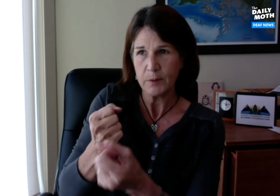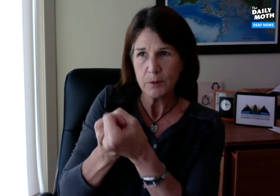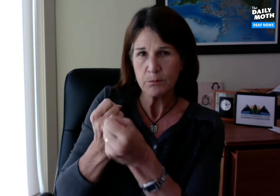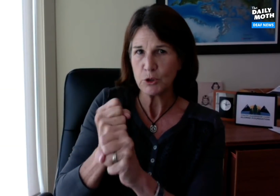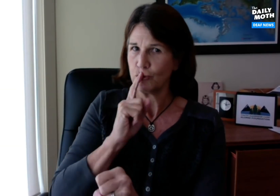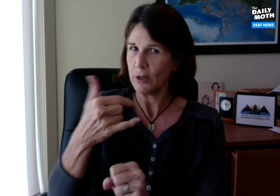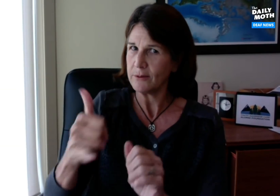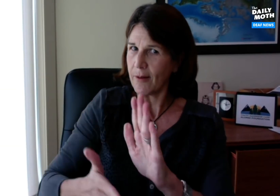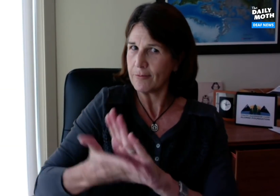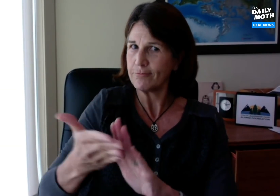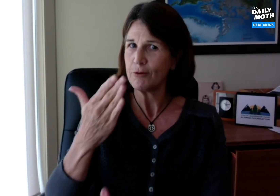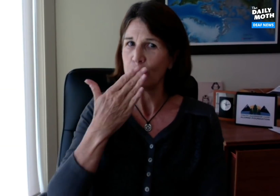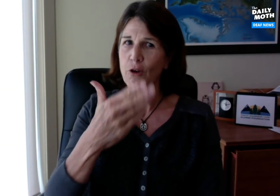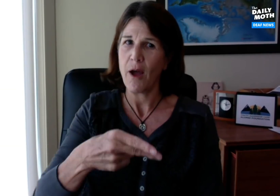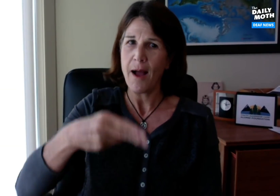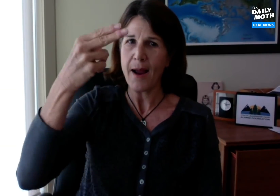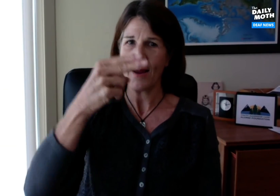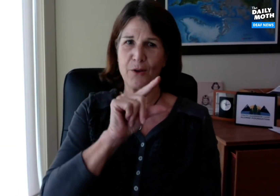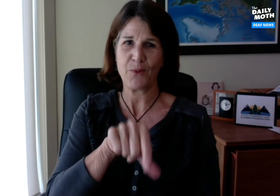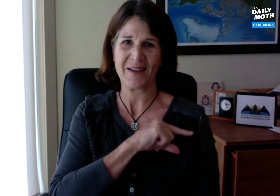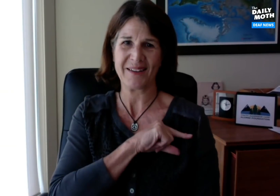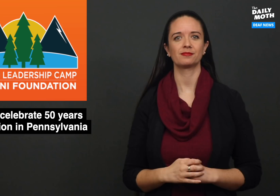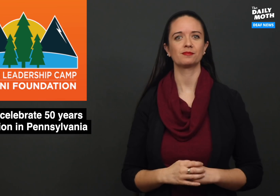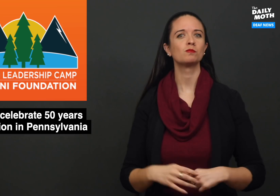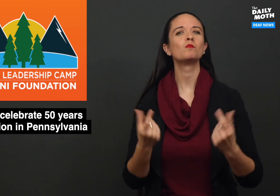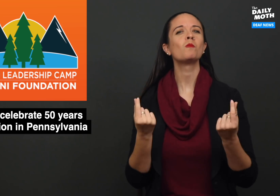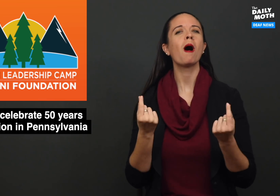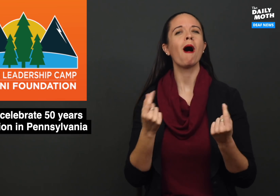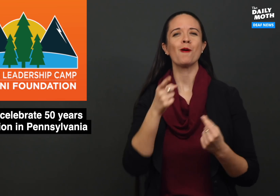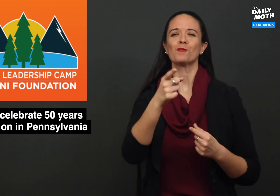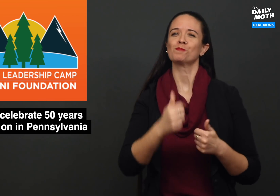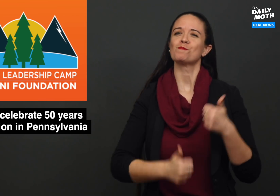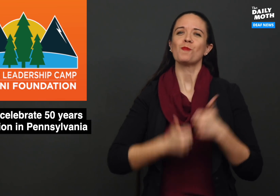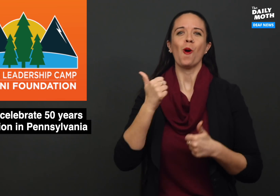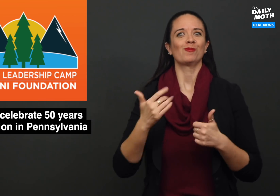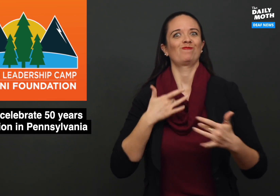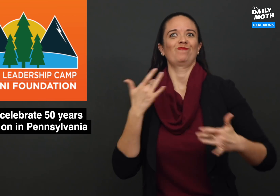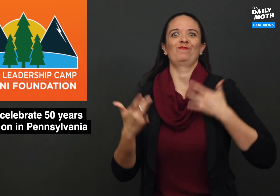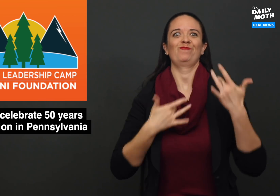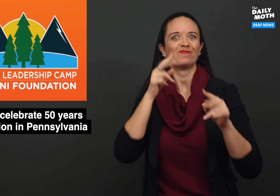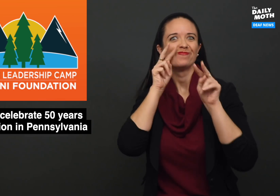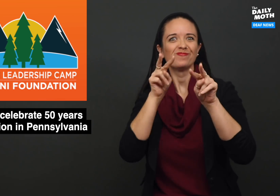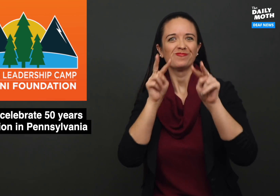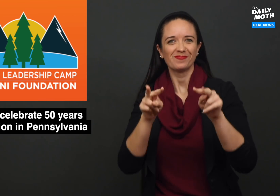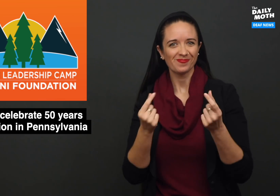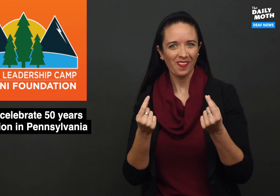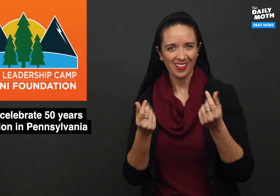itself to maintain its high-quality services. What are you most excited about?